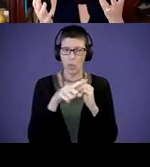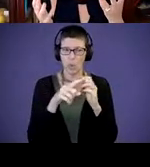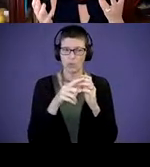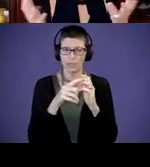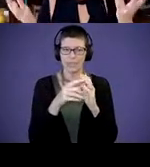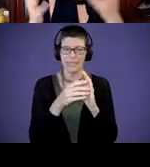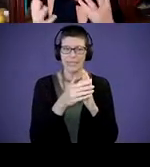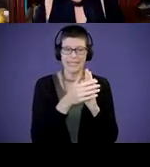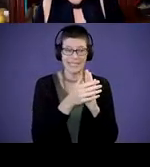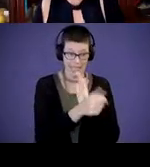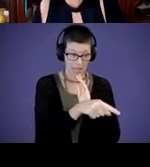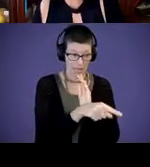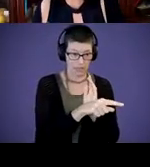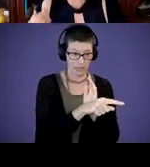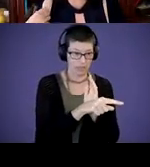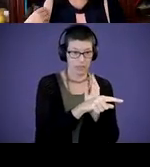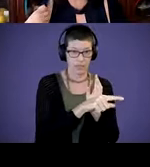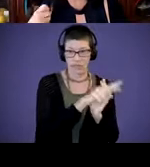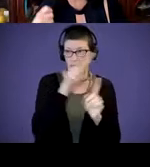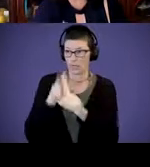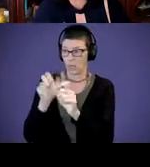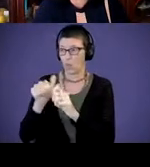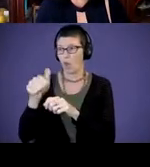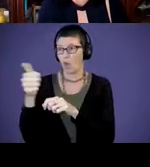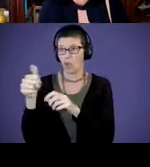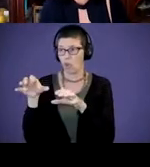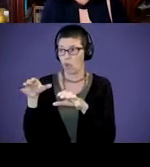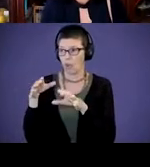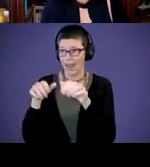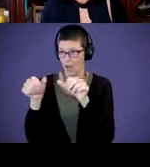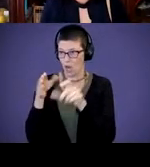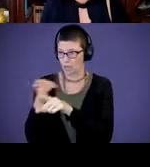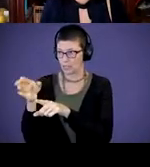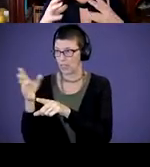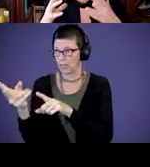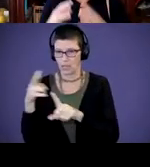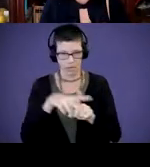areas fit into the activities that are really, really primary for us as a family unit?